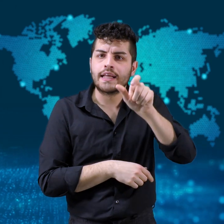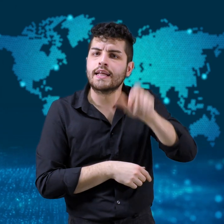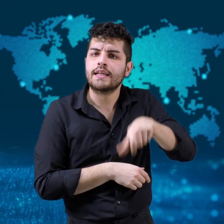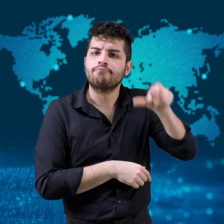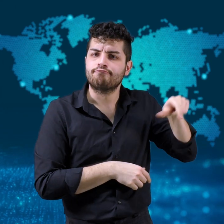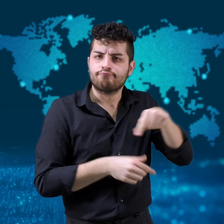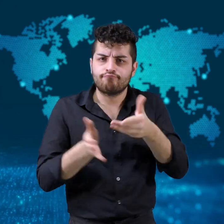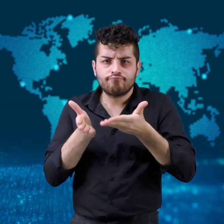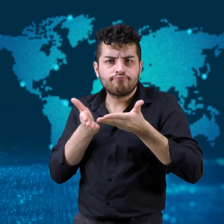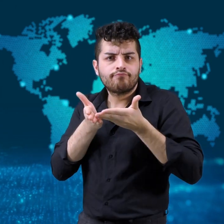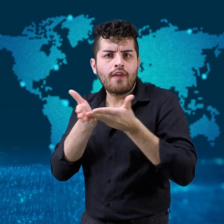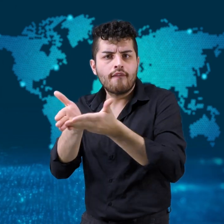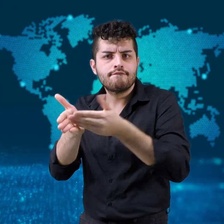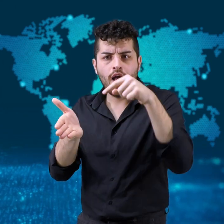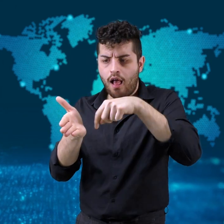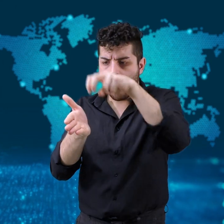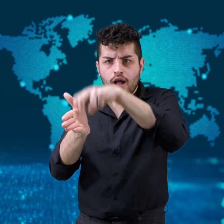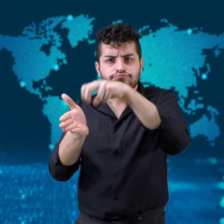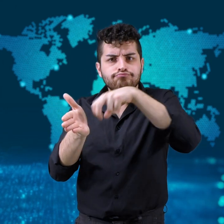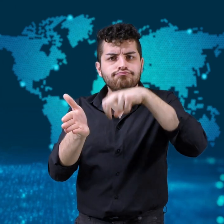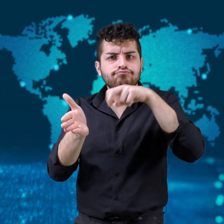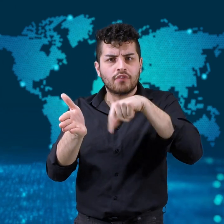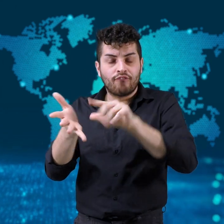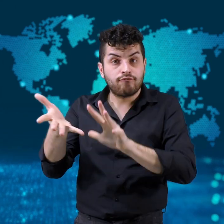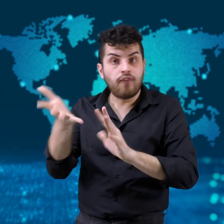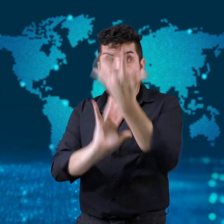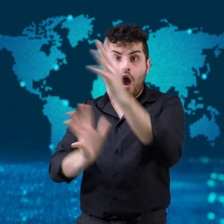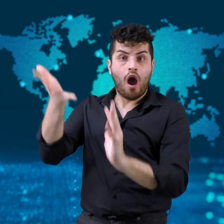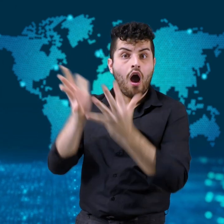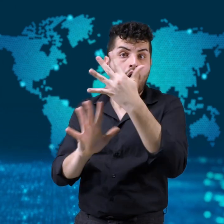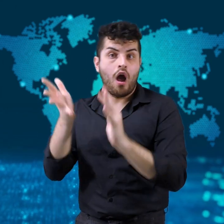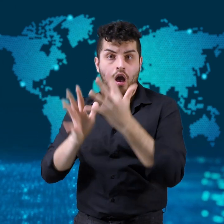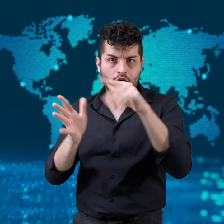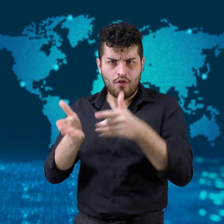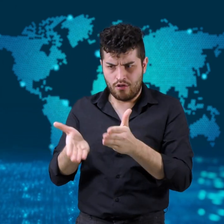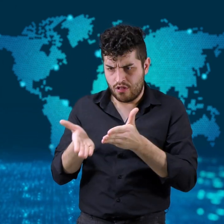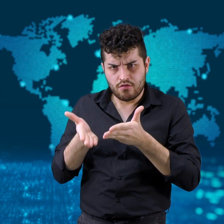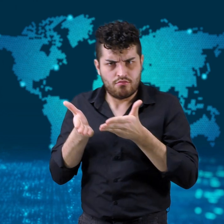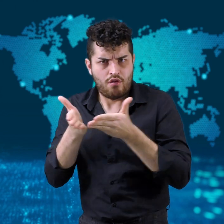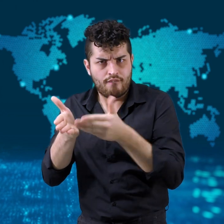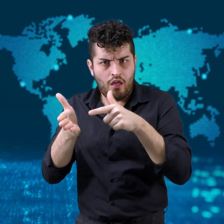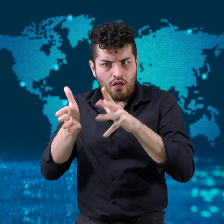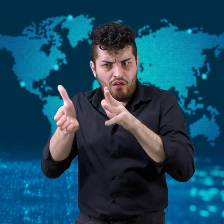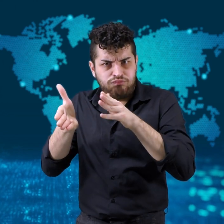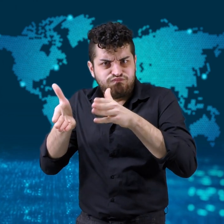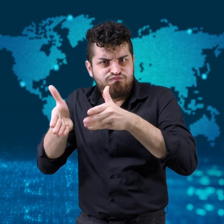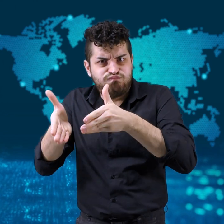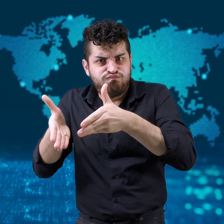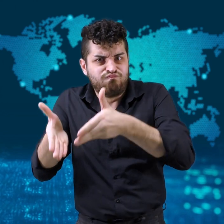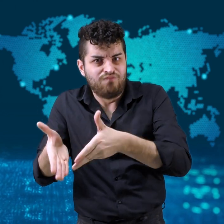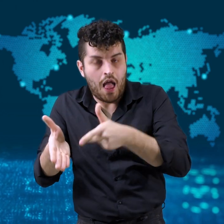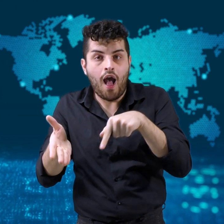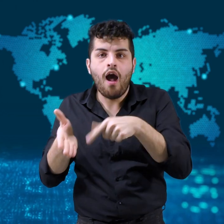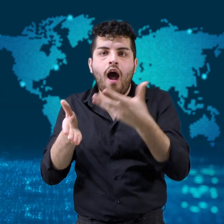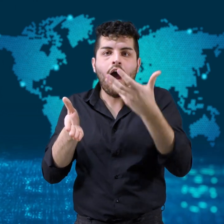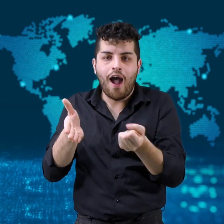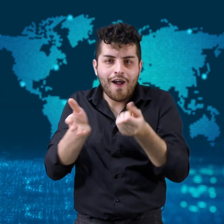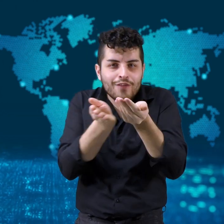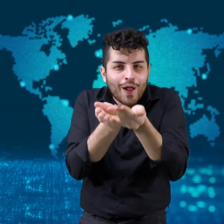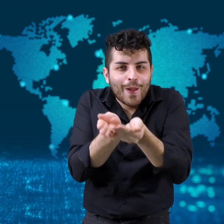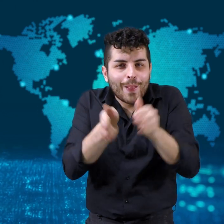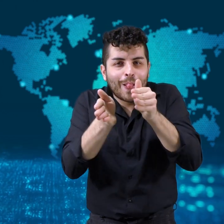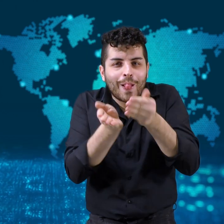The crew abandoned the ship and jumped onto a lifeboat,